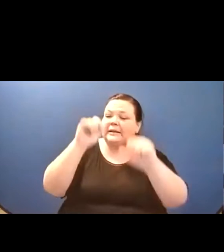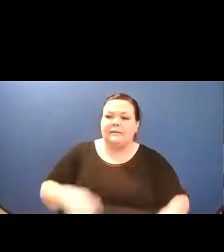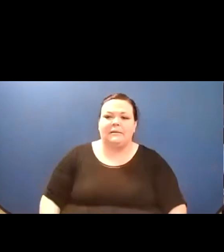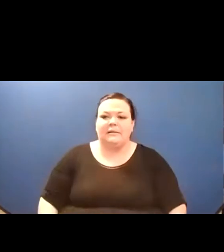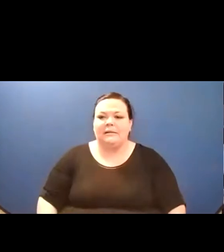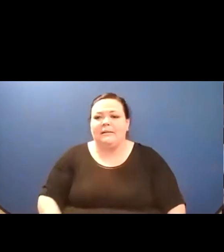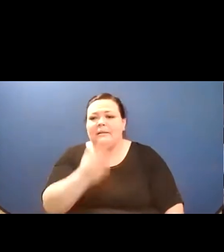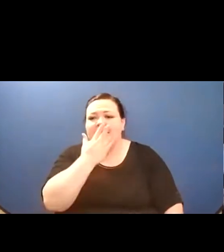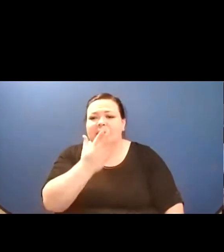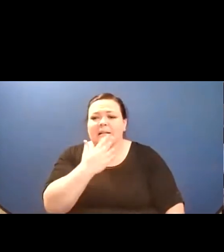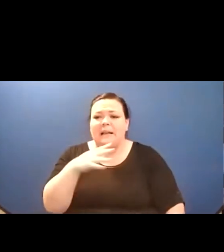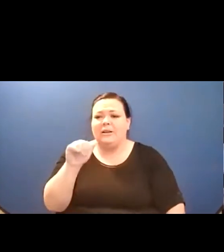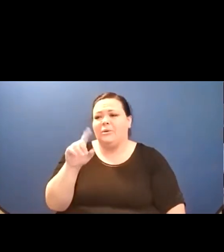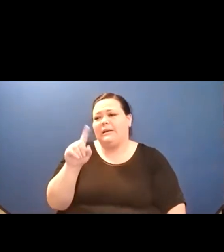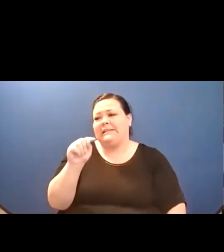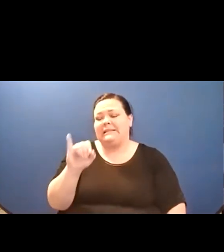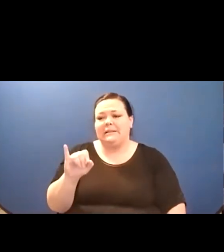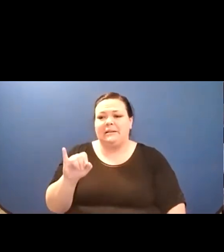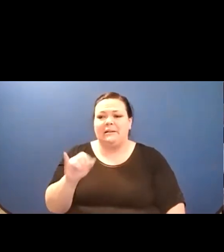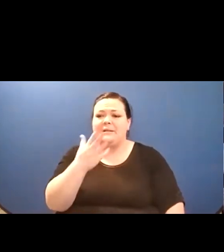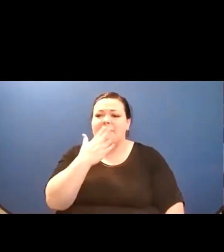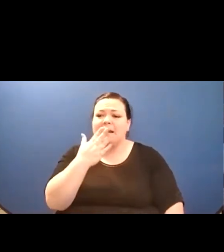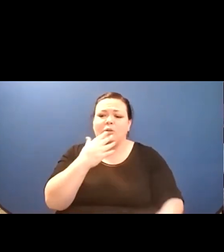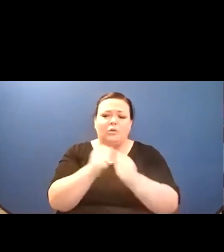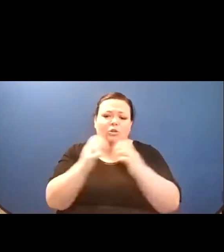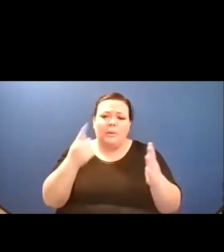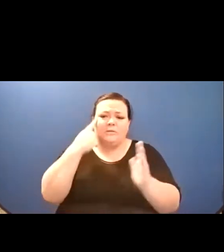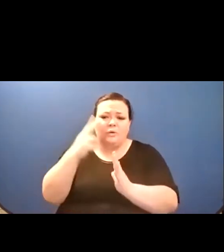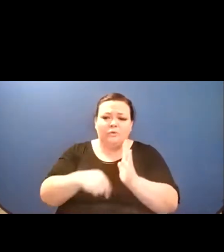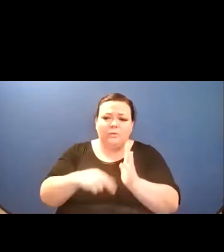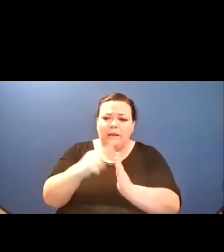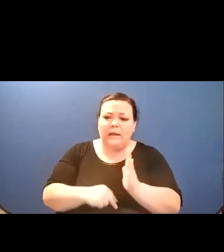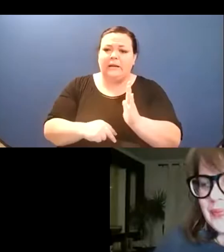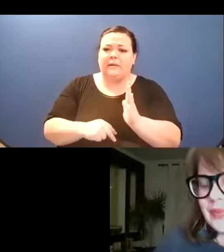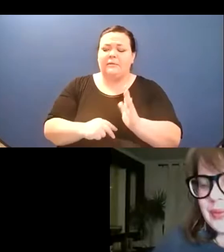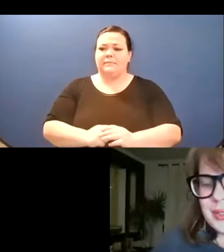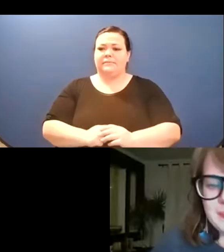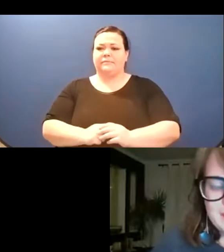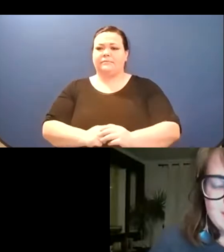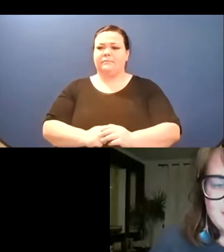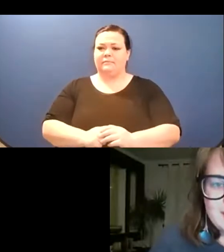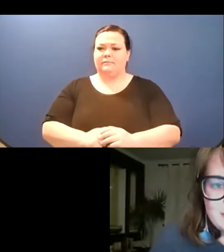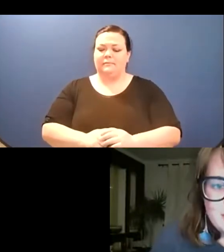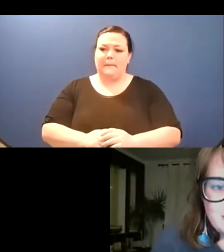and we hope that this reading will encourage you to buy them, um, and we also want to just